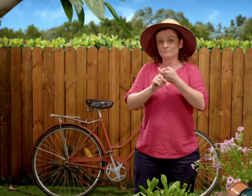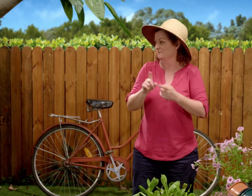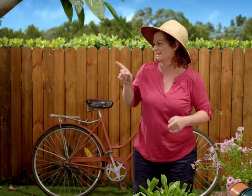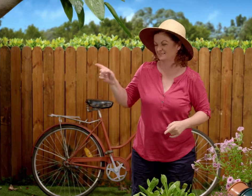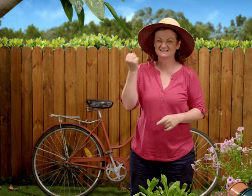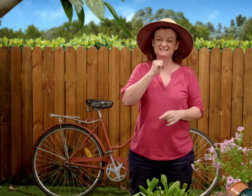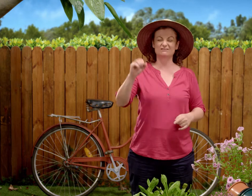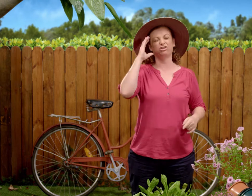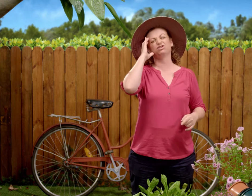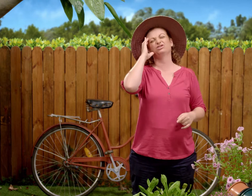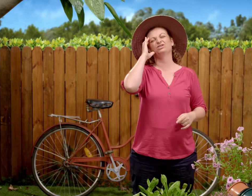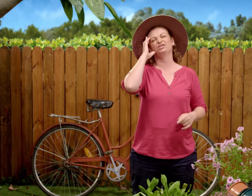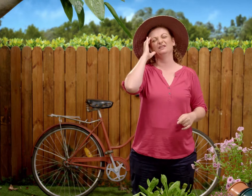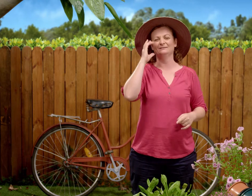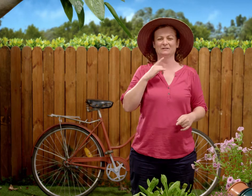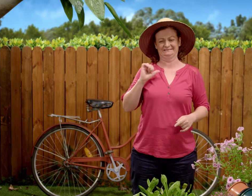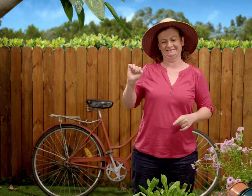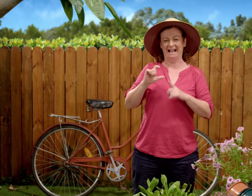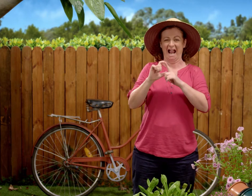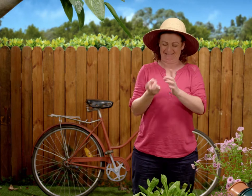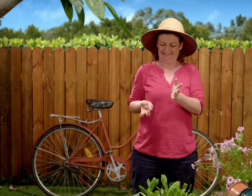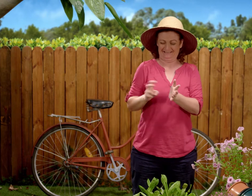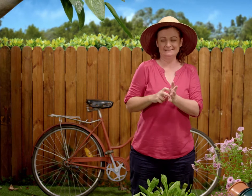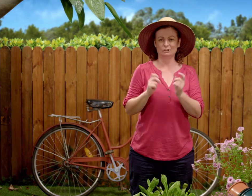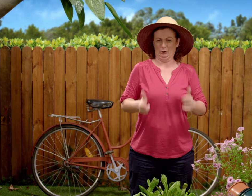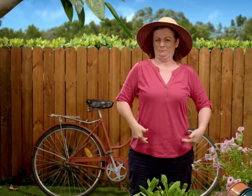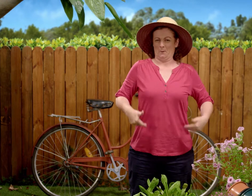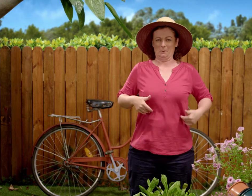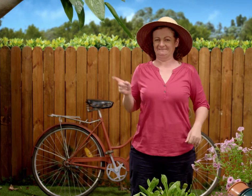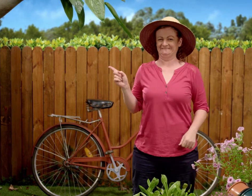Hmm, I think Possum will still be asleep. He finds it hard to get up in the morning.